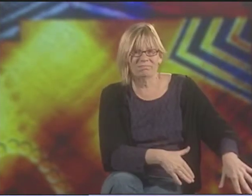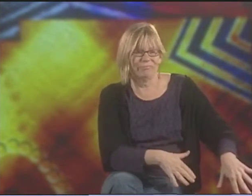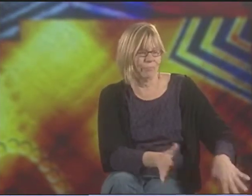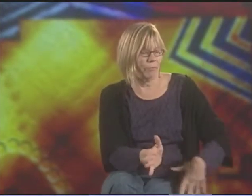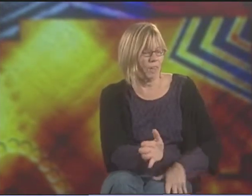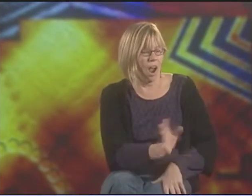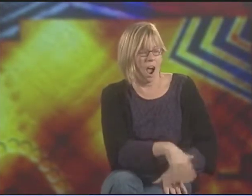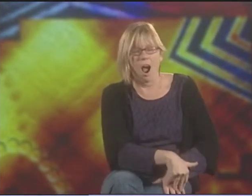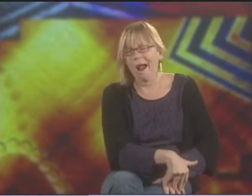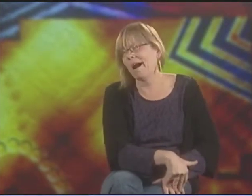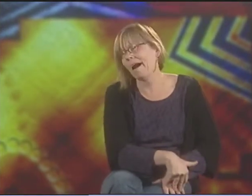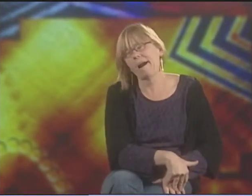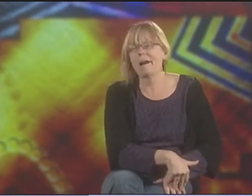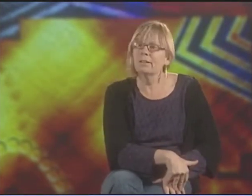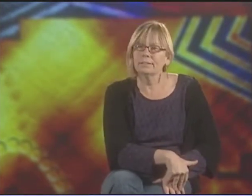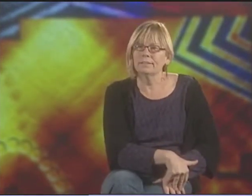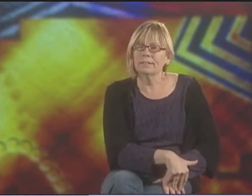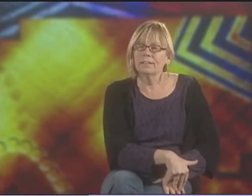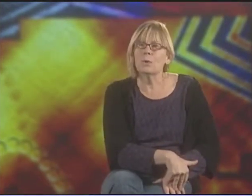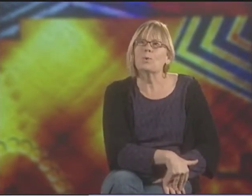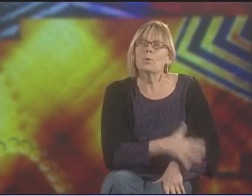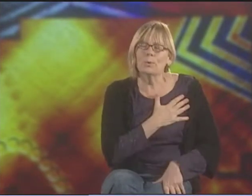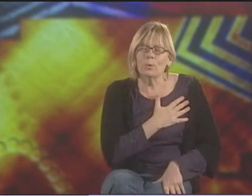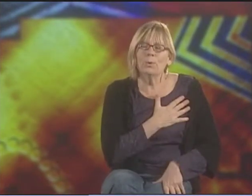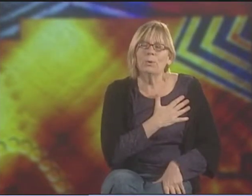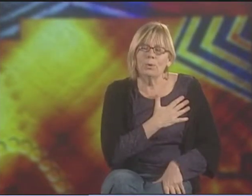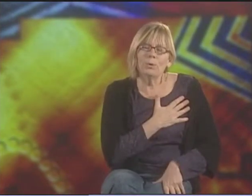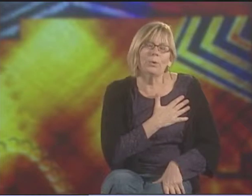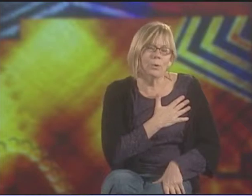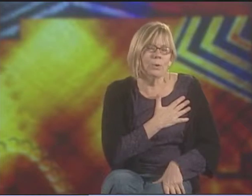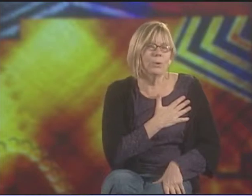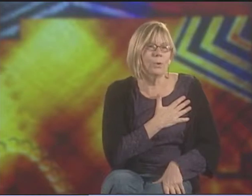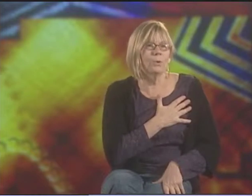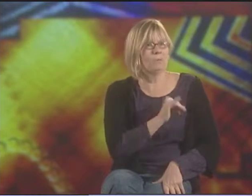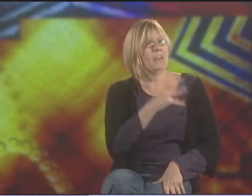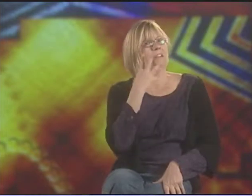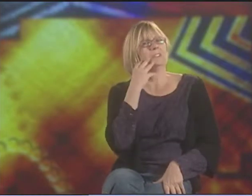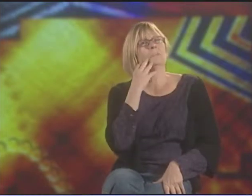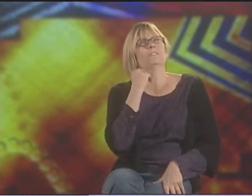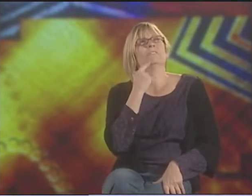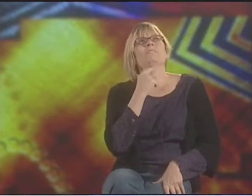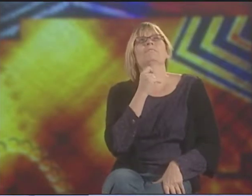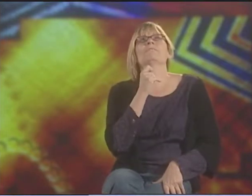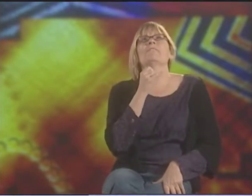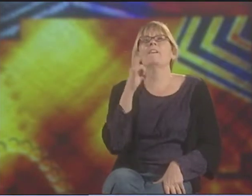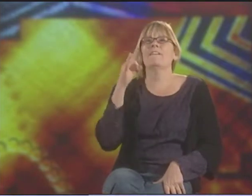"IT HASN'T BEEN PUT DOWN. FOR YEARS IT LAY FALLOW. IT WAS HIDDEN. BUT THANK GOODNESS IT'S STILL HERE."